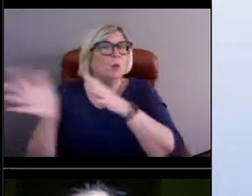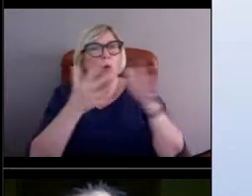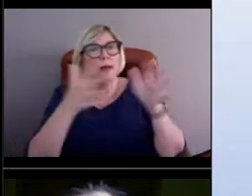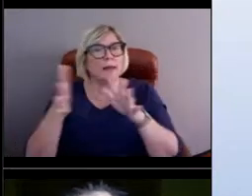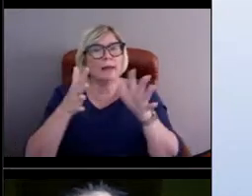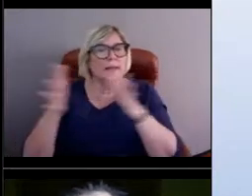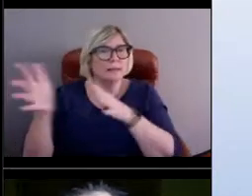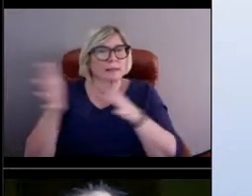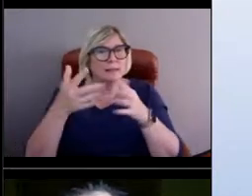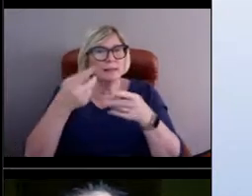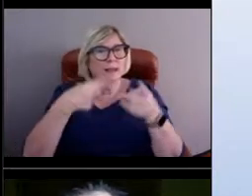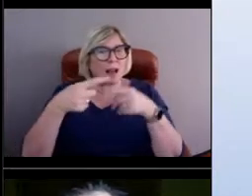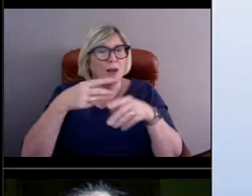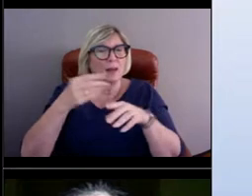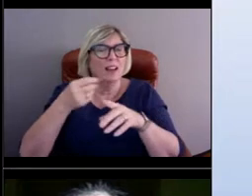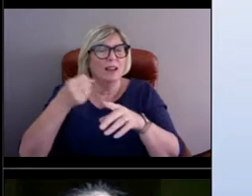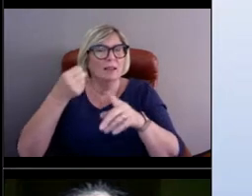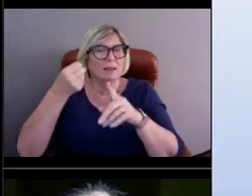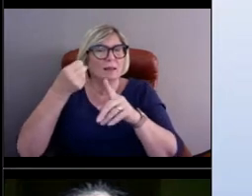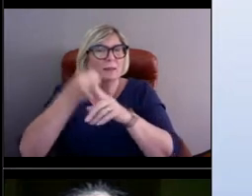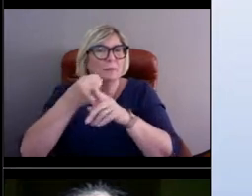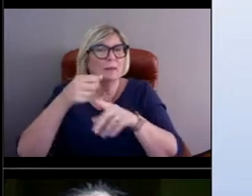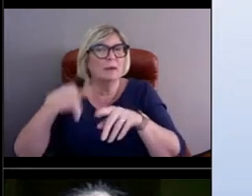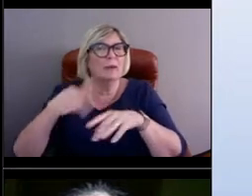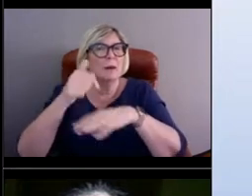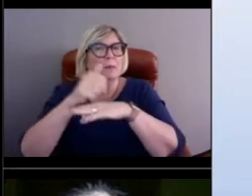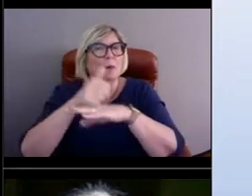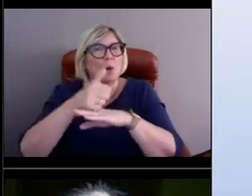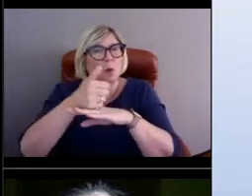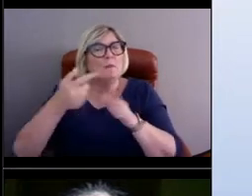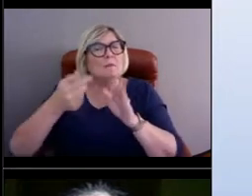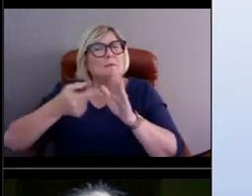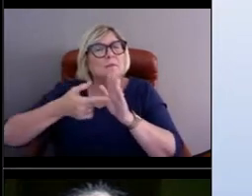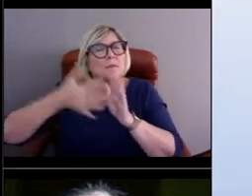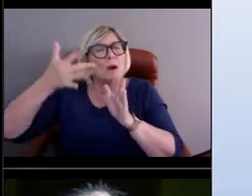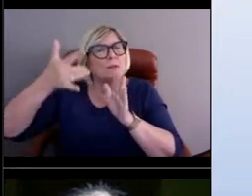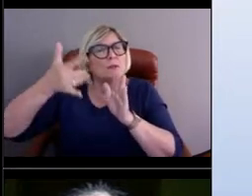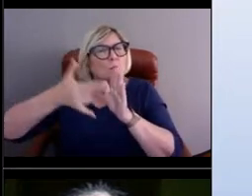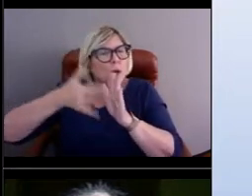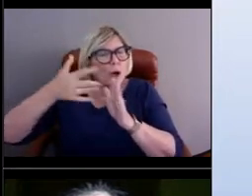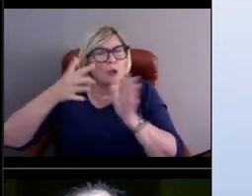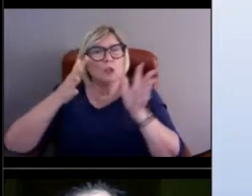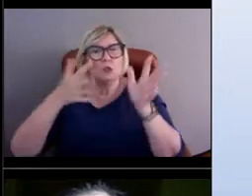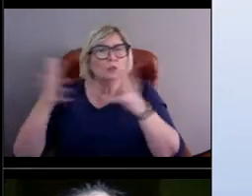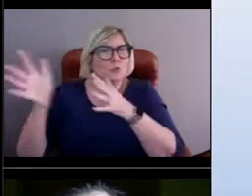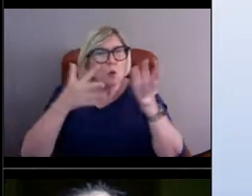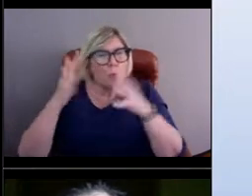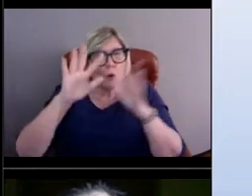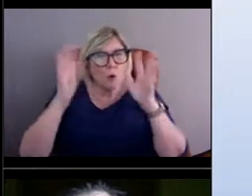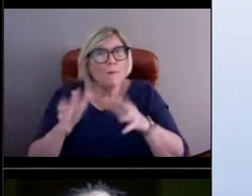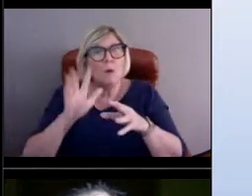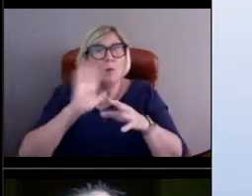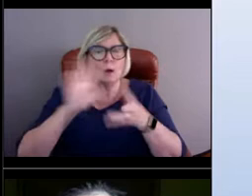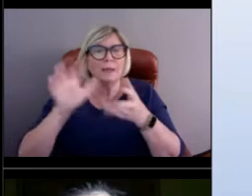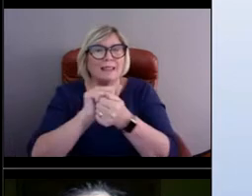Occasionally, we do have storms that do damage to our buoys. We've actually even had a case